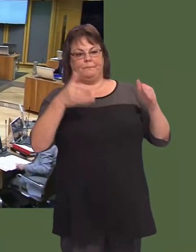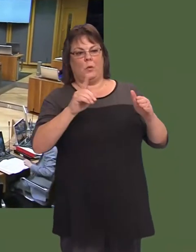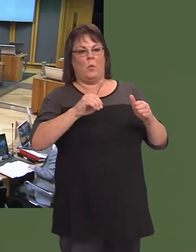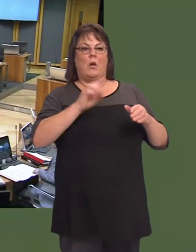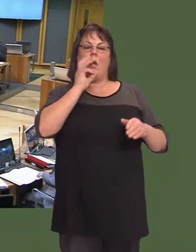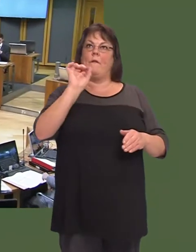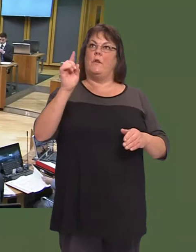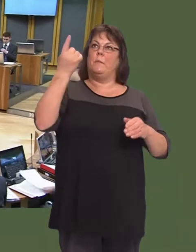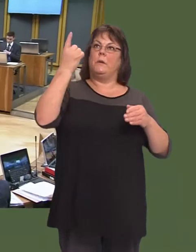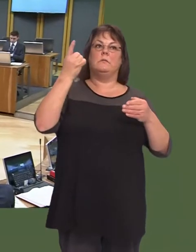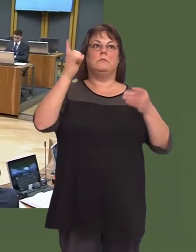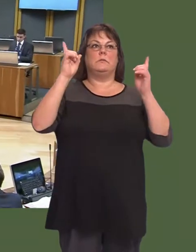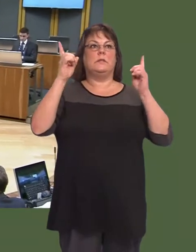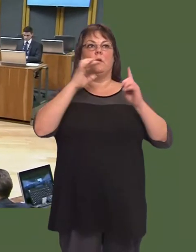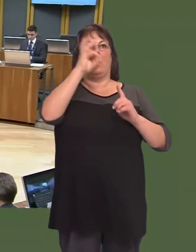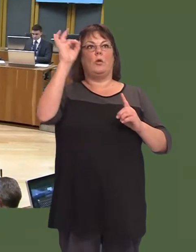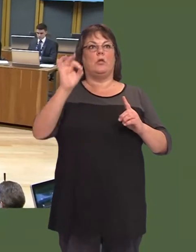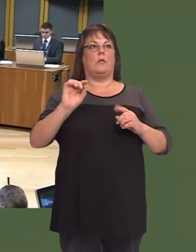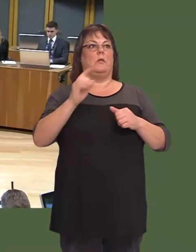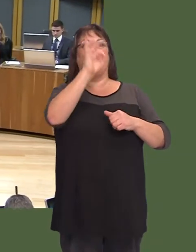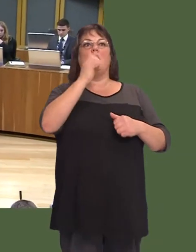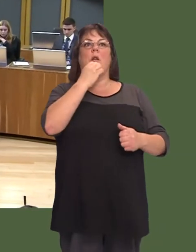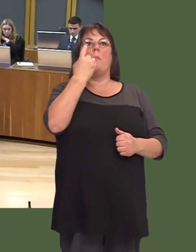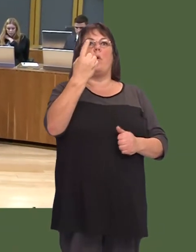iír Prif Weinidog, aír cwestiwn cyntaf, Jenny Rathbone. Jenny Rathbone: 1.